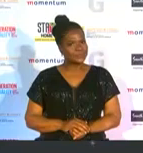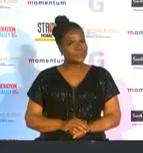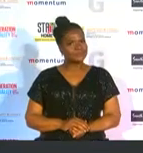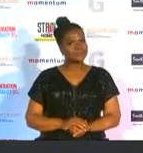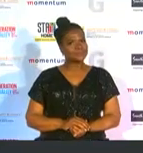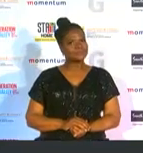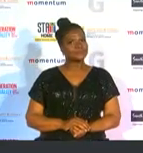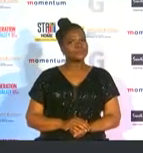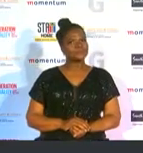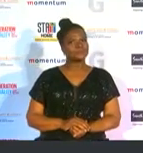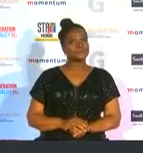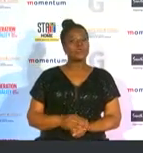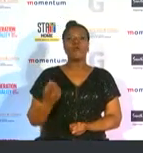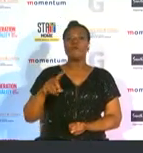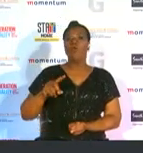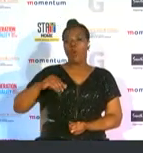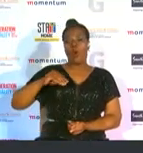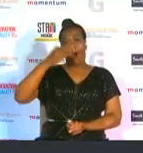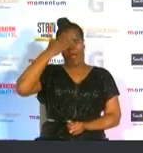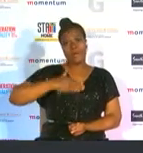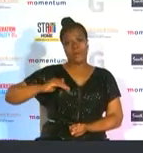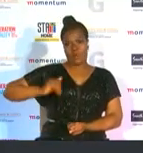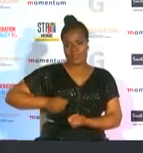for african women in sports the finalists